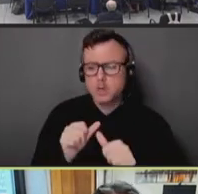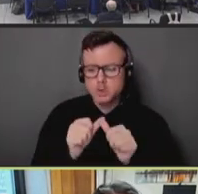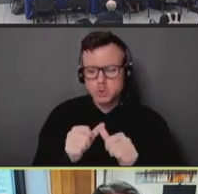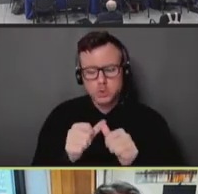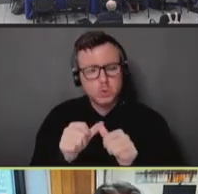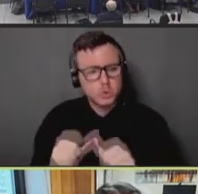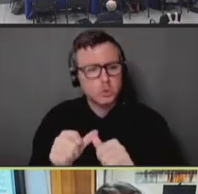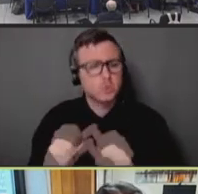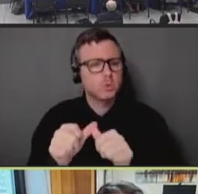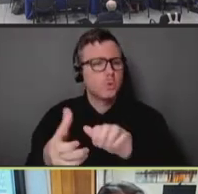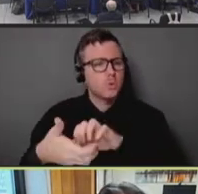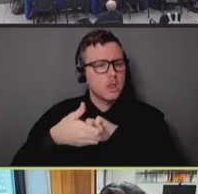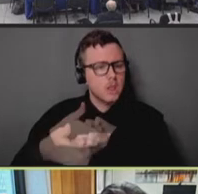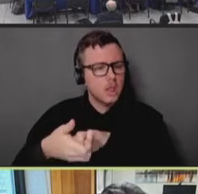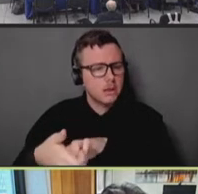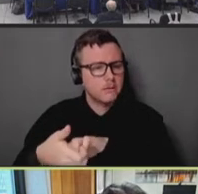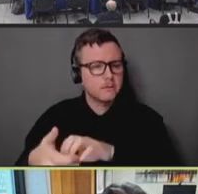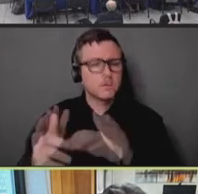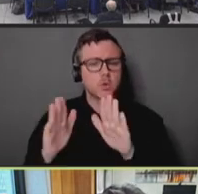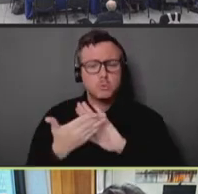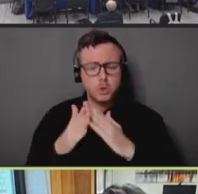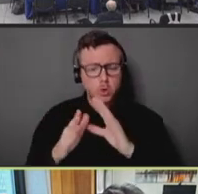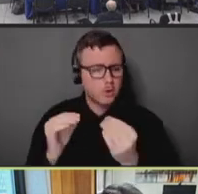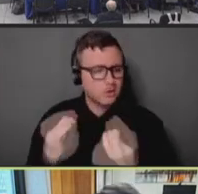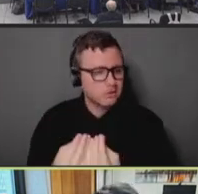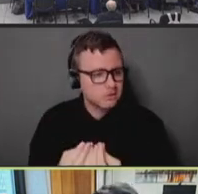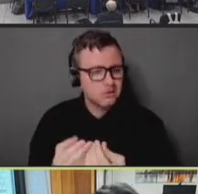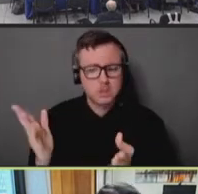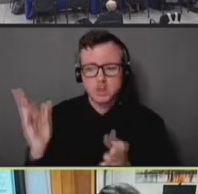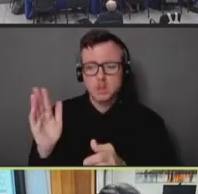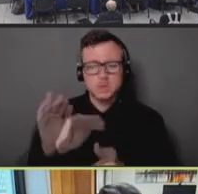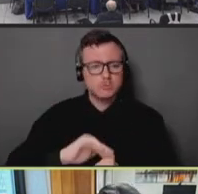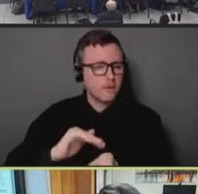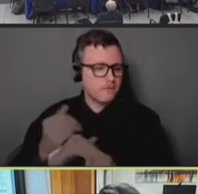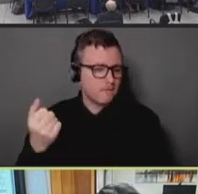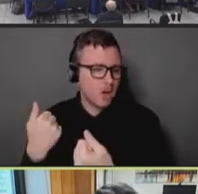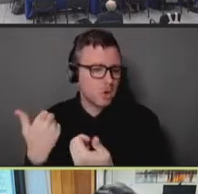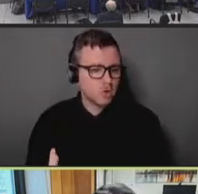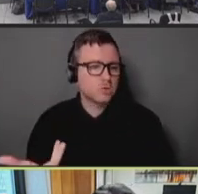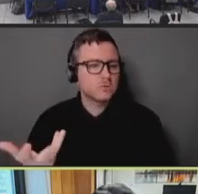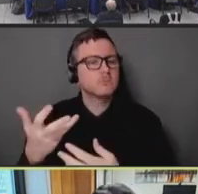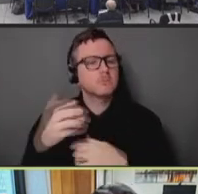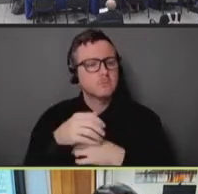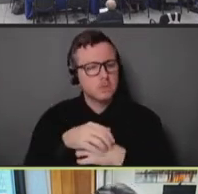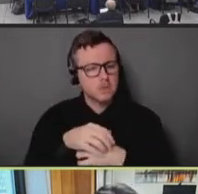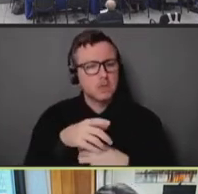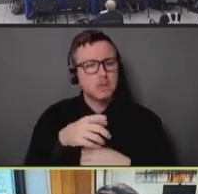community organizations and providers serving populations at highest risk for monkeypox.